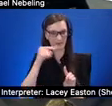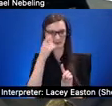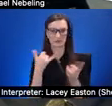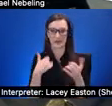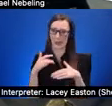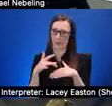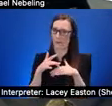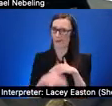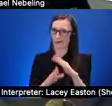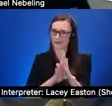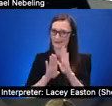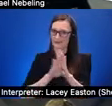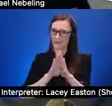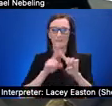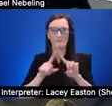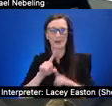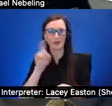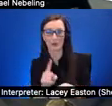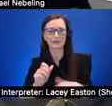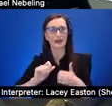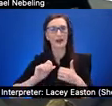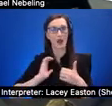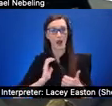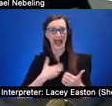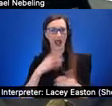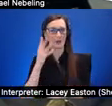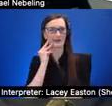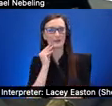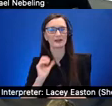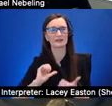how do we make our experiences robust so we can make them but how do we make them